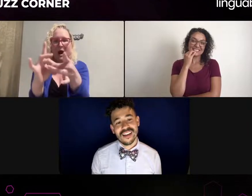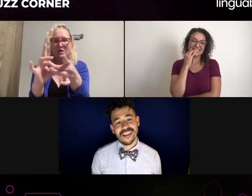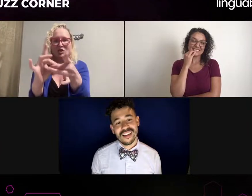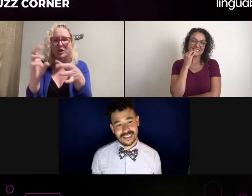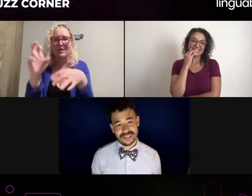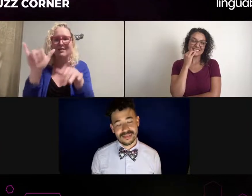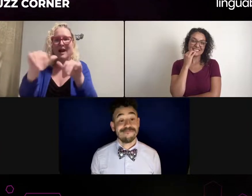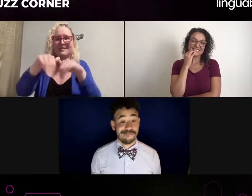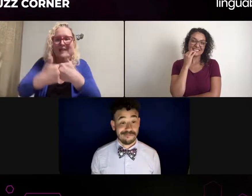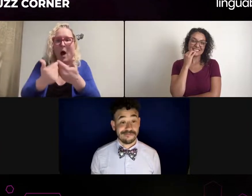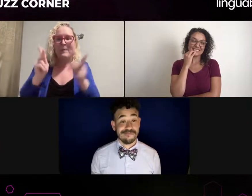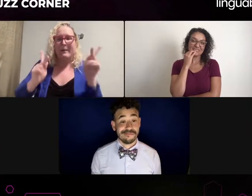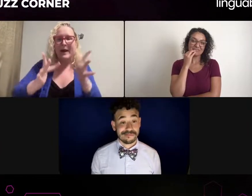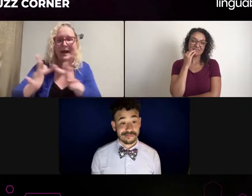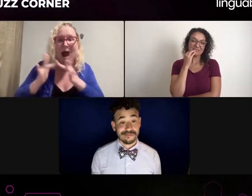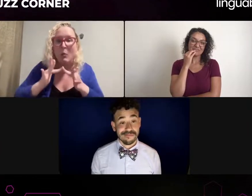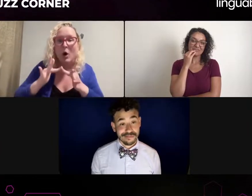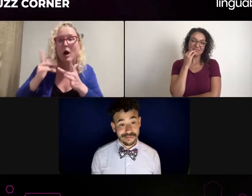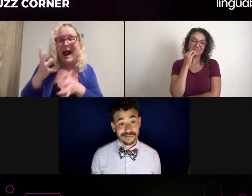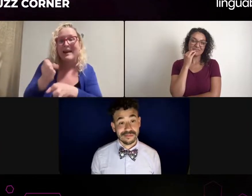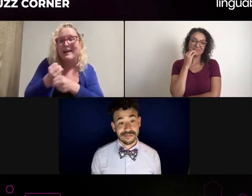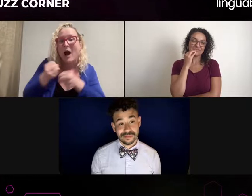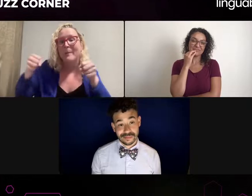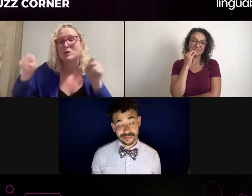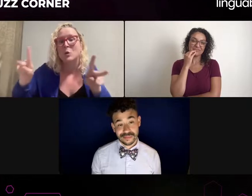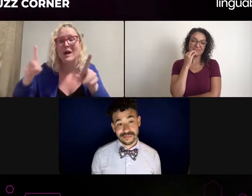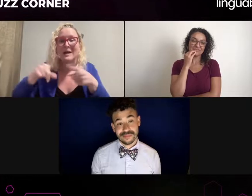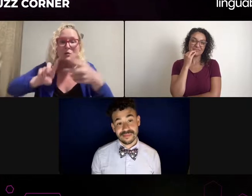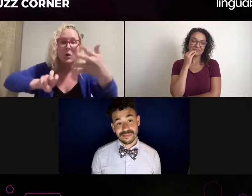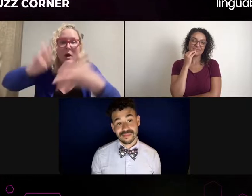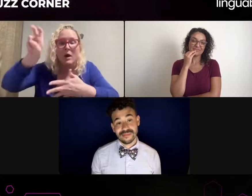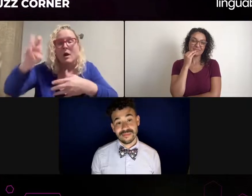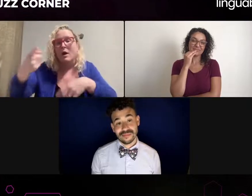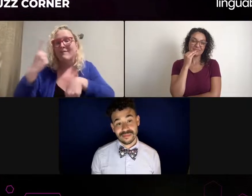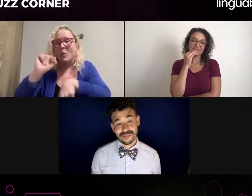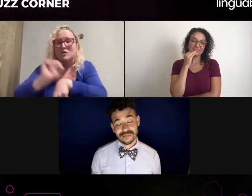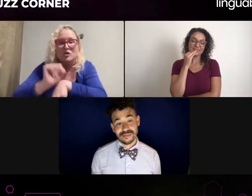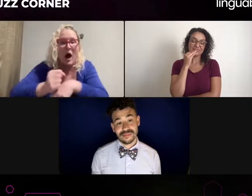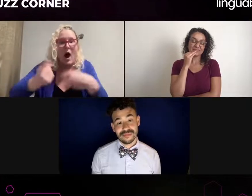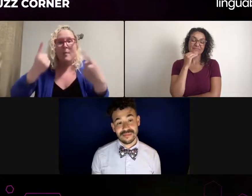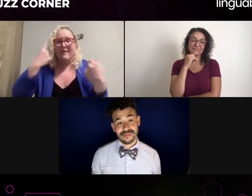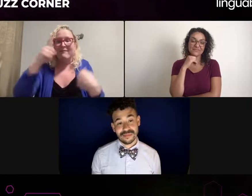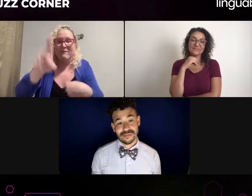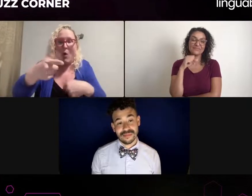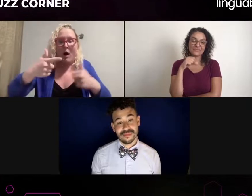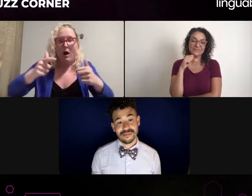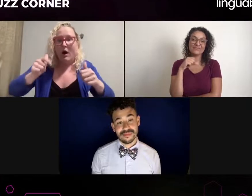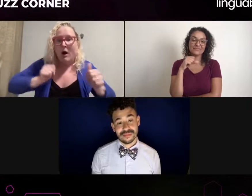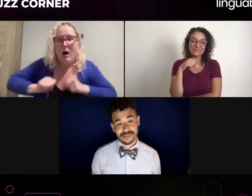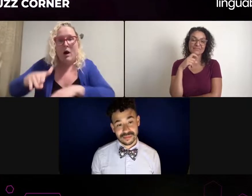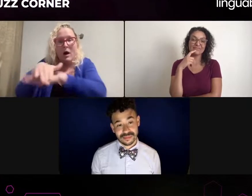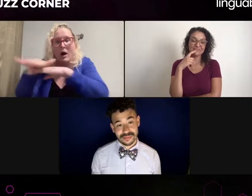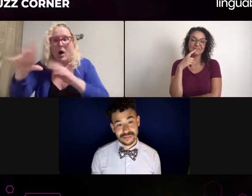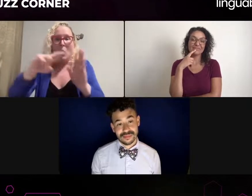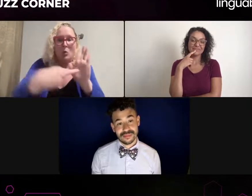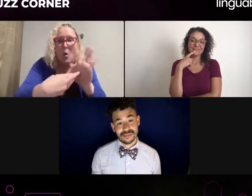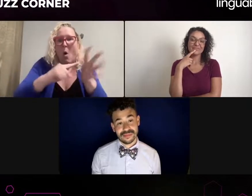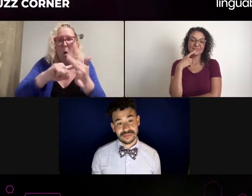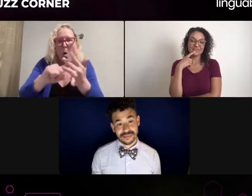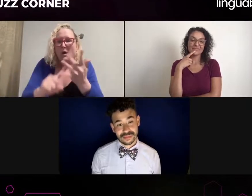That control and you will have That added on to to that that framework.